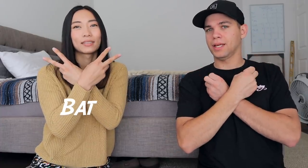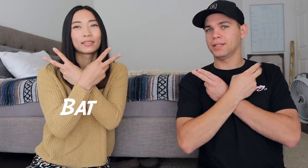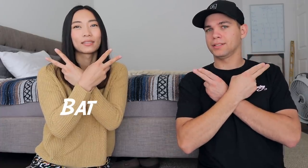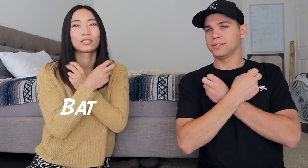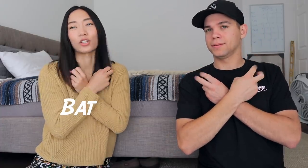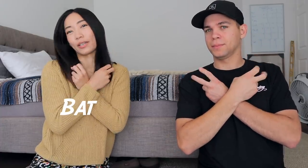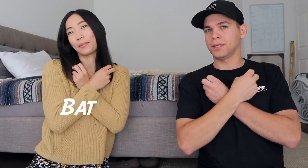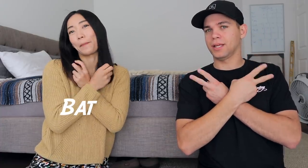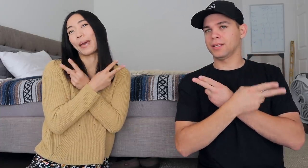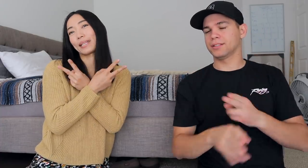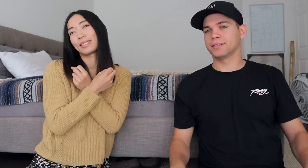sorry, bat